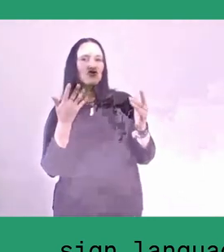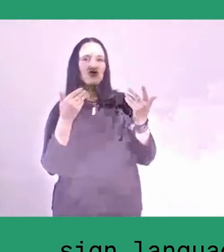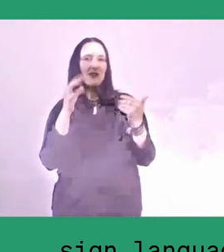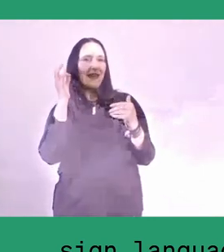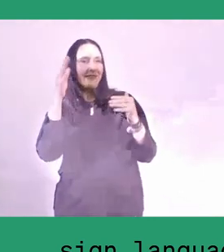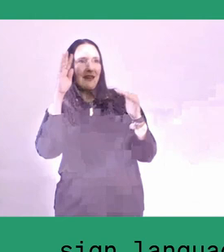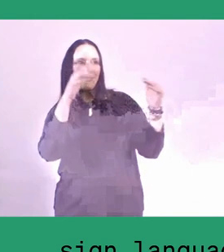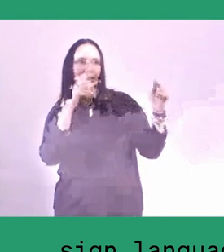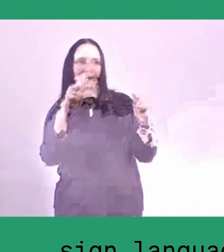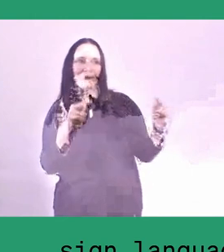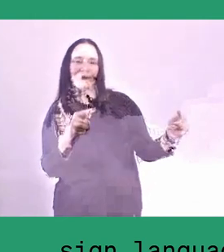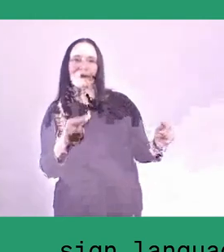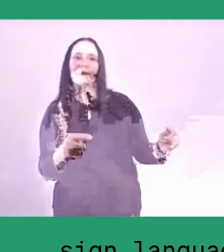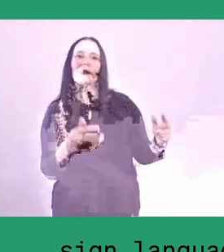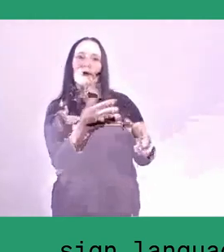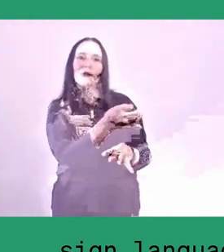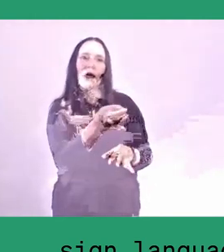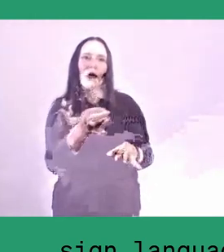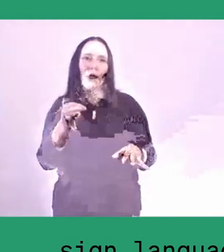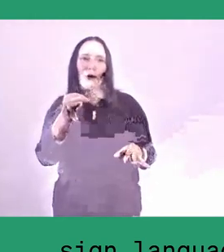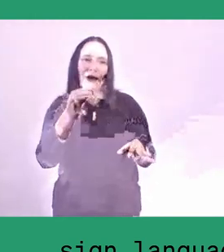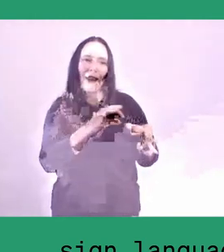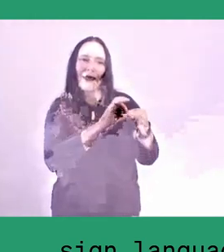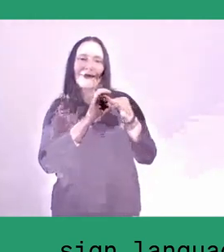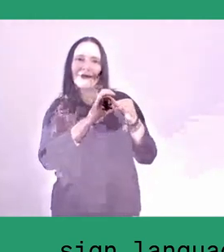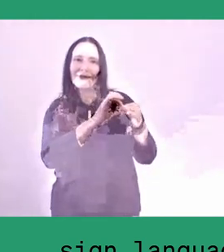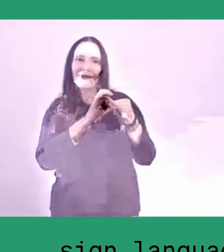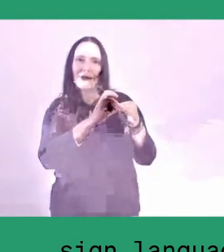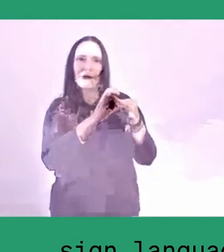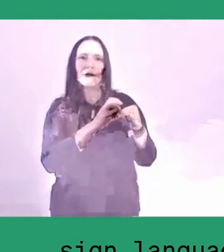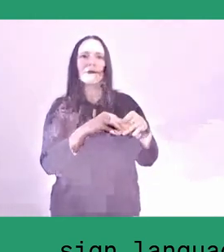When I went to some urban kampungs, for example,